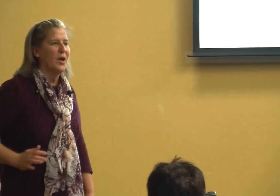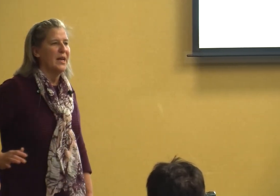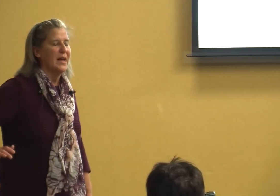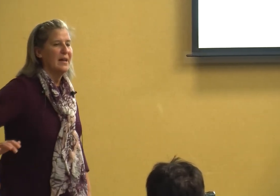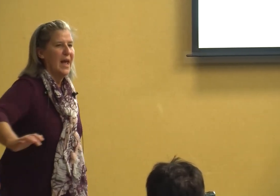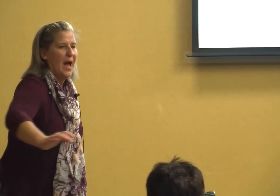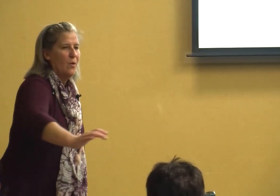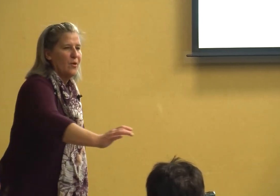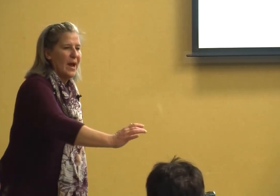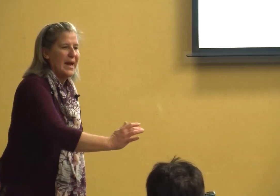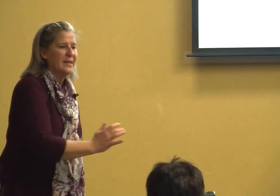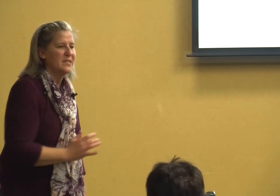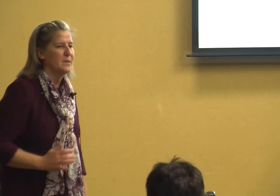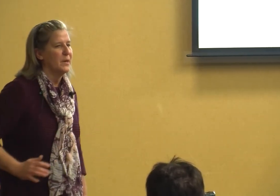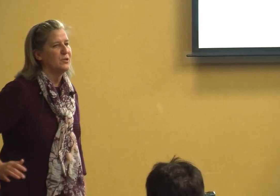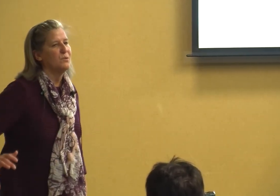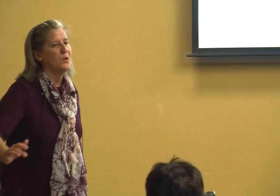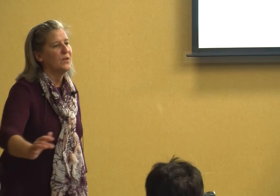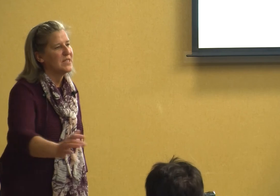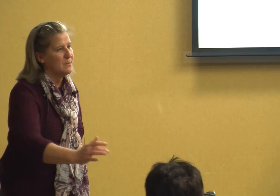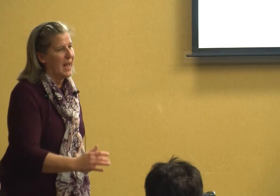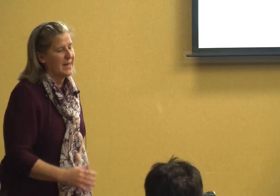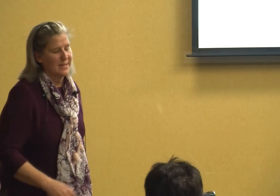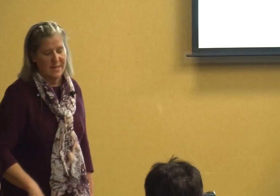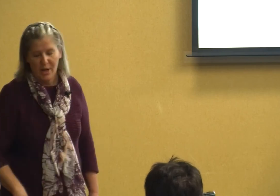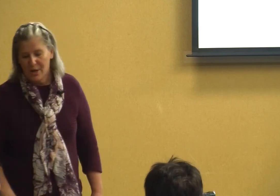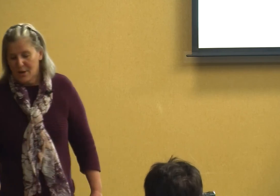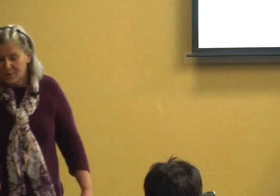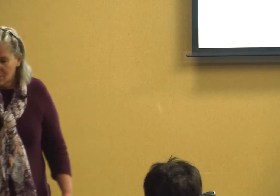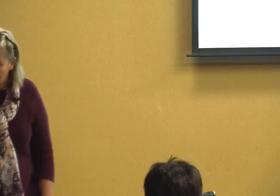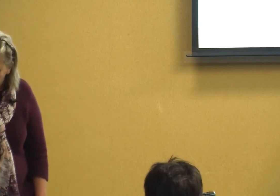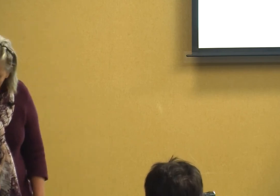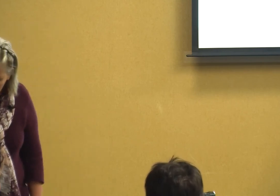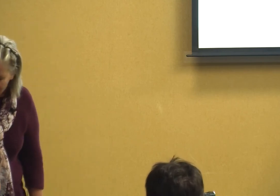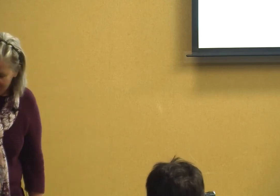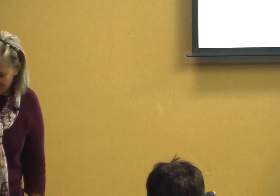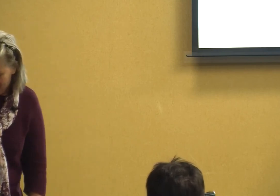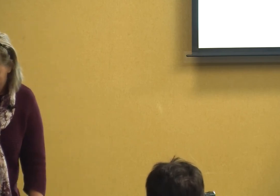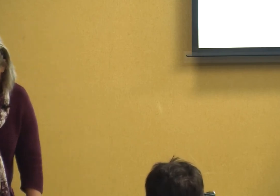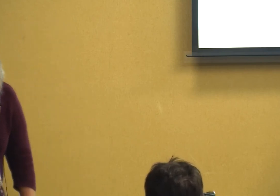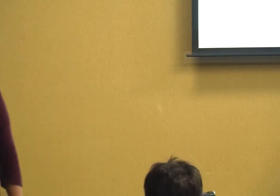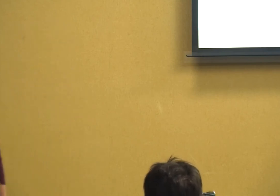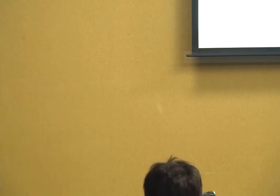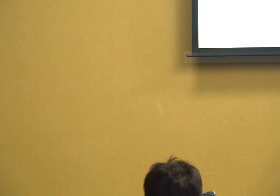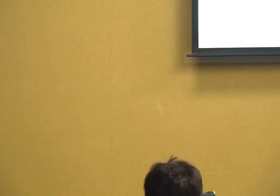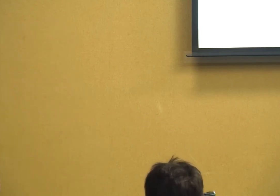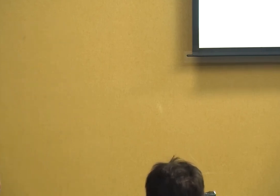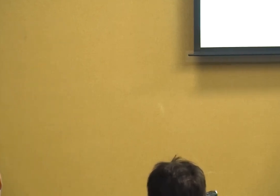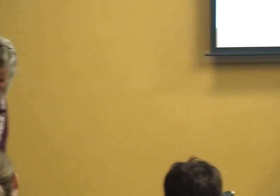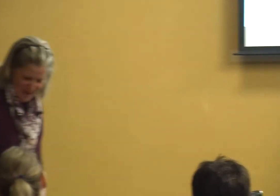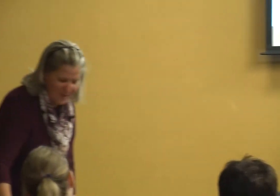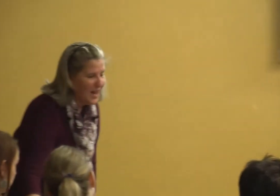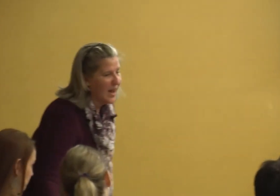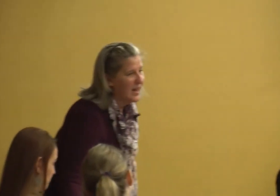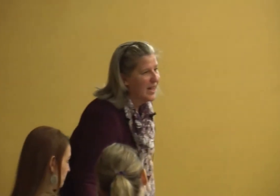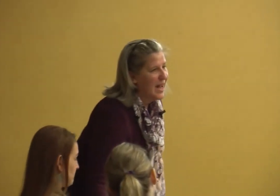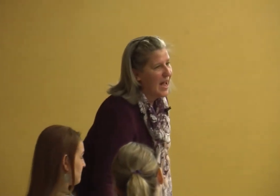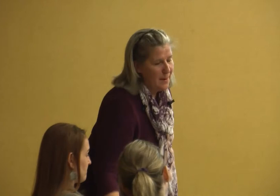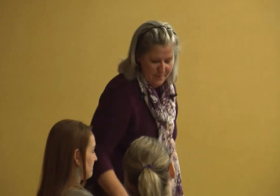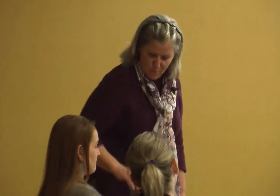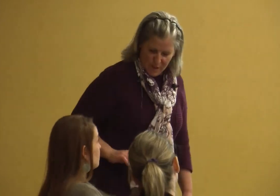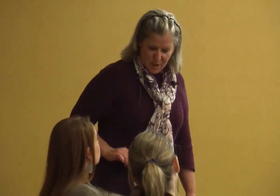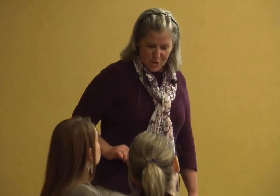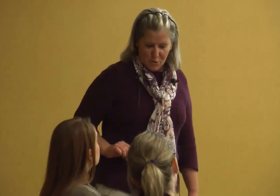and how their hand is supposed to move in space so to do that Jen oh yeah okay I'm which is your